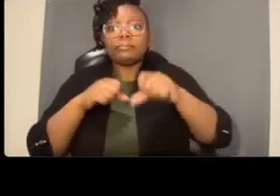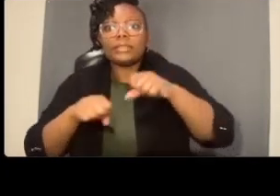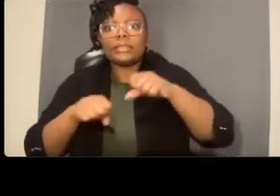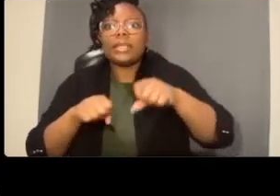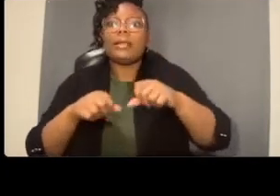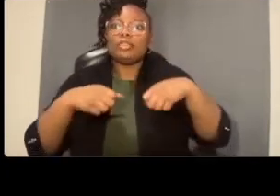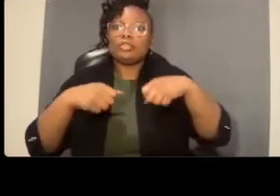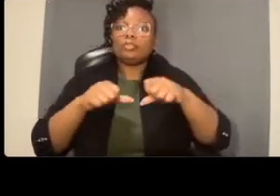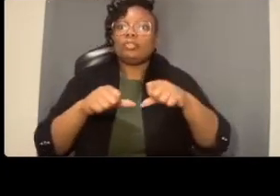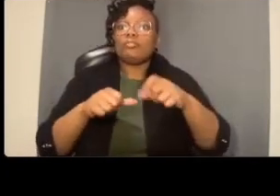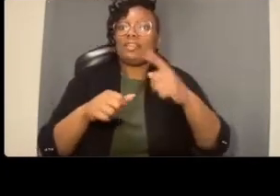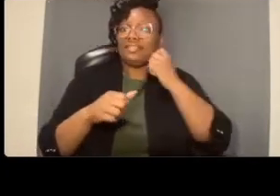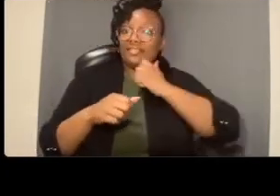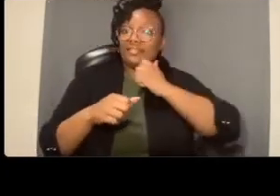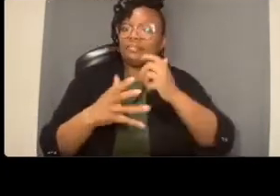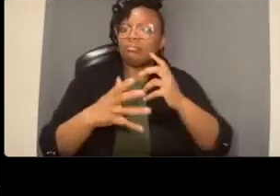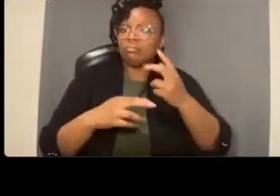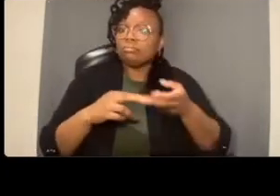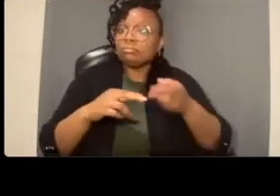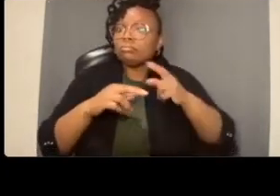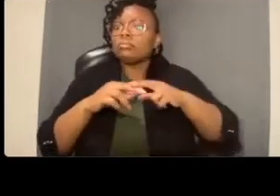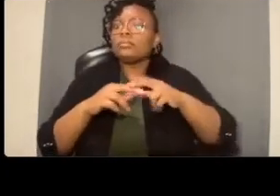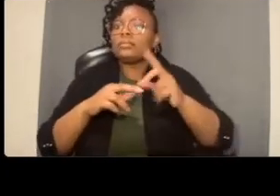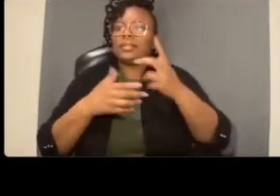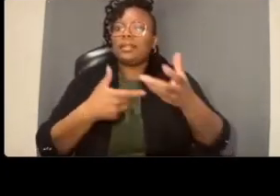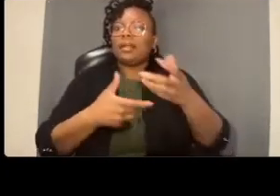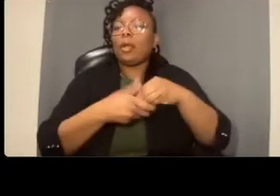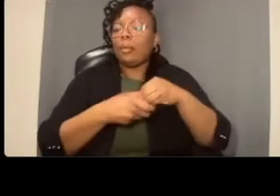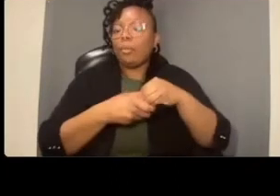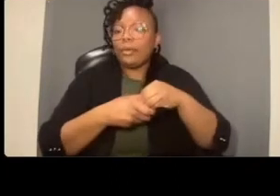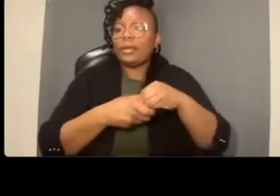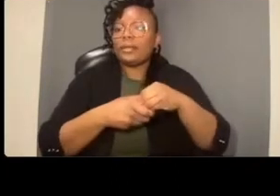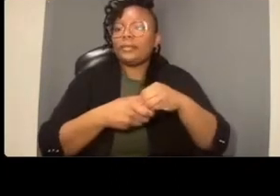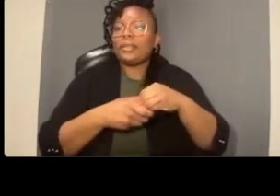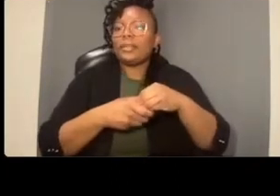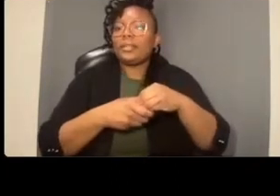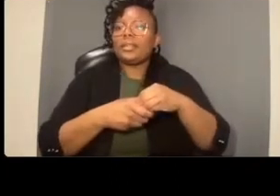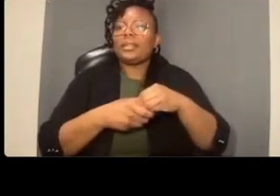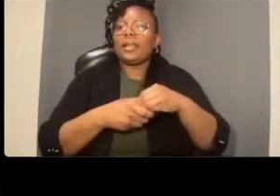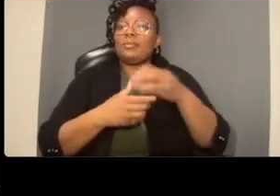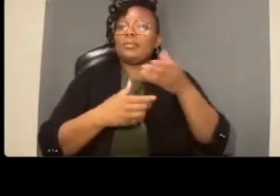we were able to reconfigure the road without any ammunition of uh vehicular capacity but we were